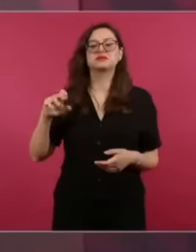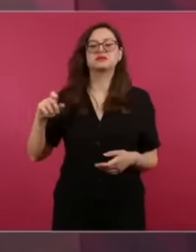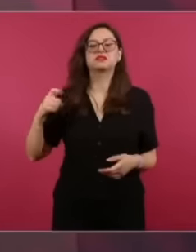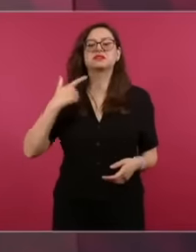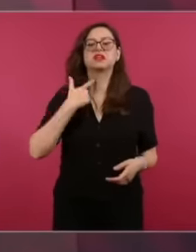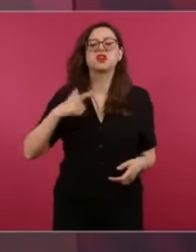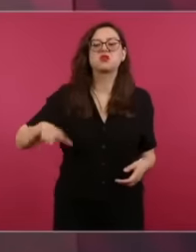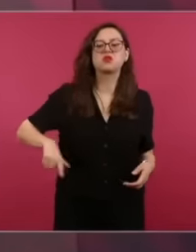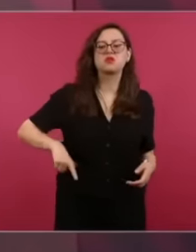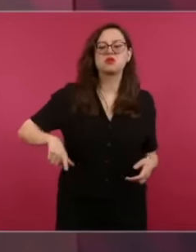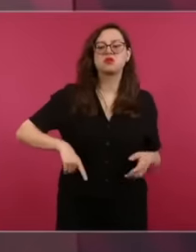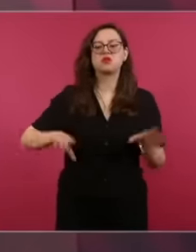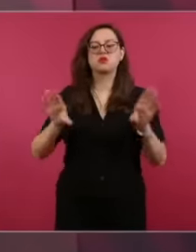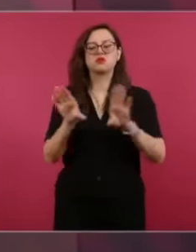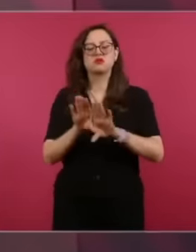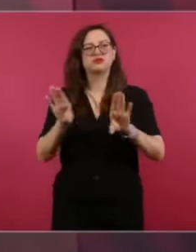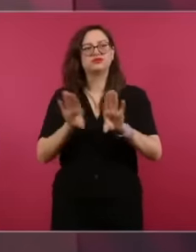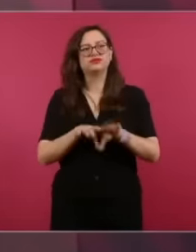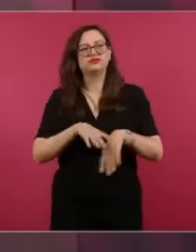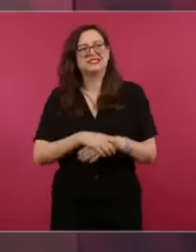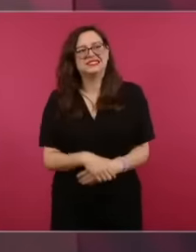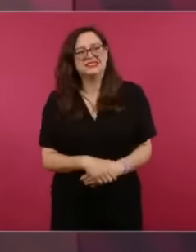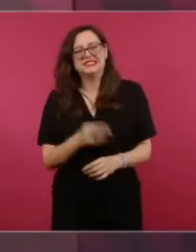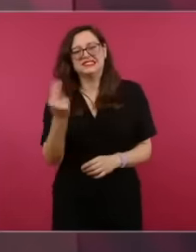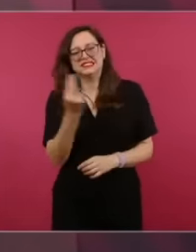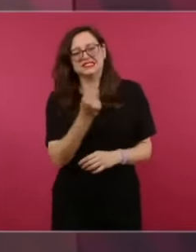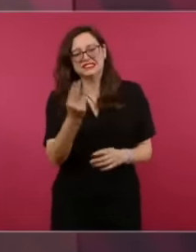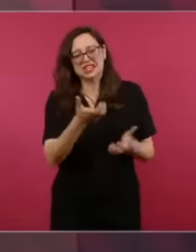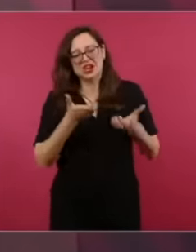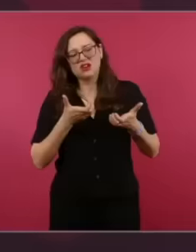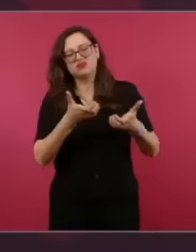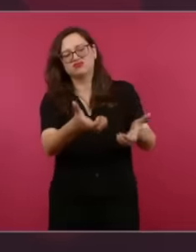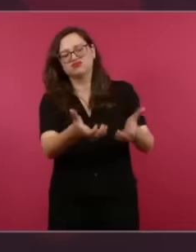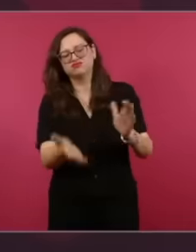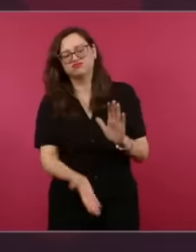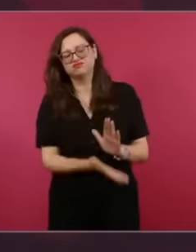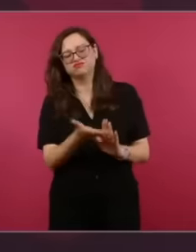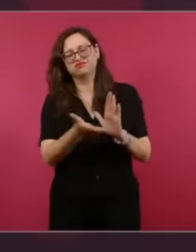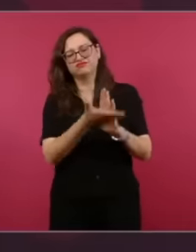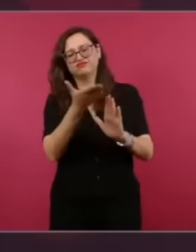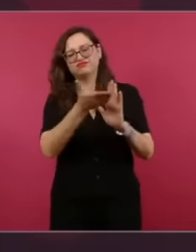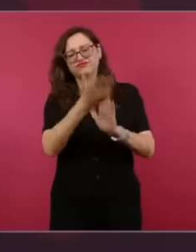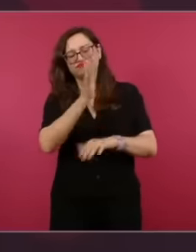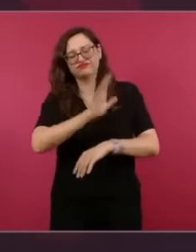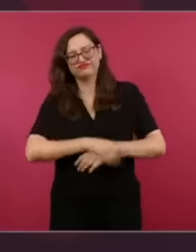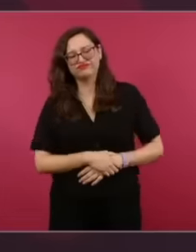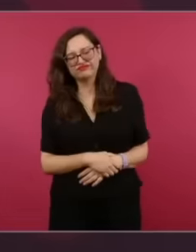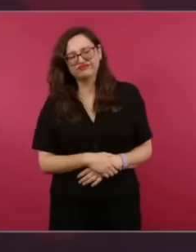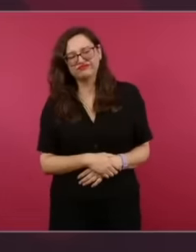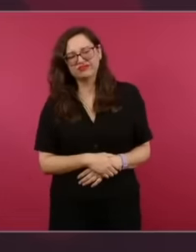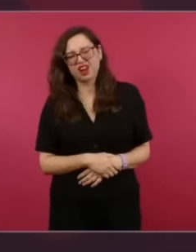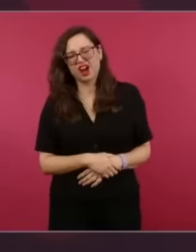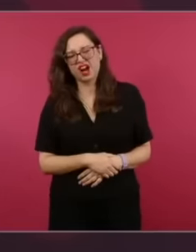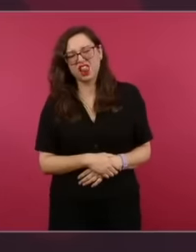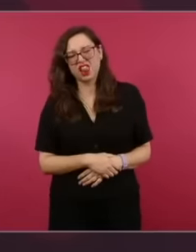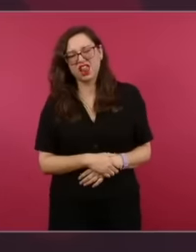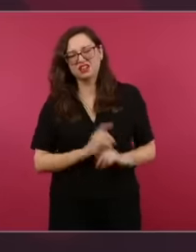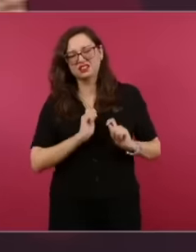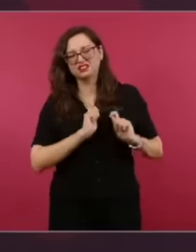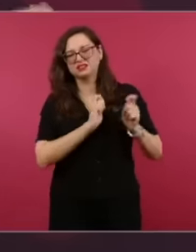paid highways In addition to the fact that you paid taxes when you needed a service you had to